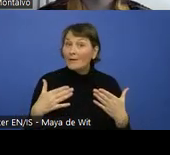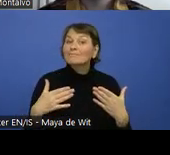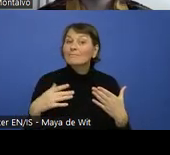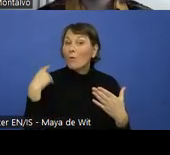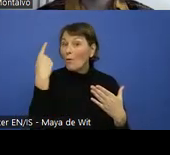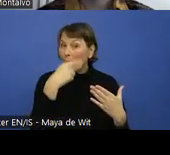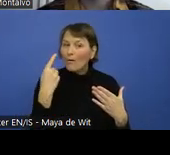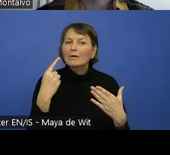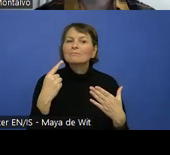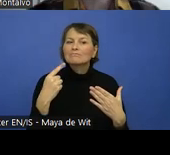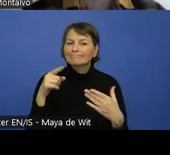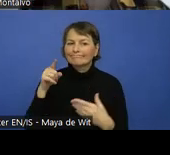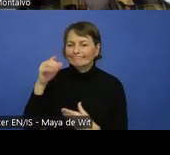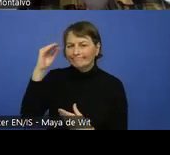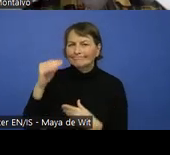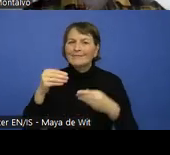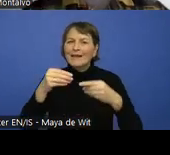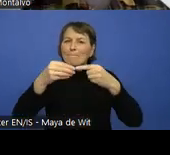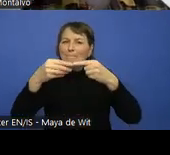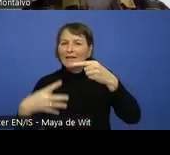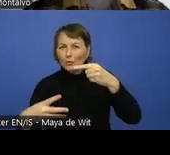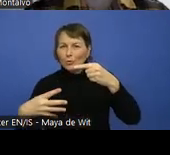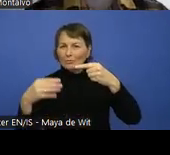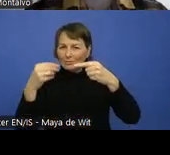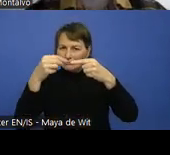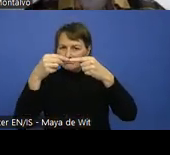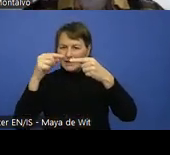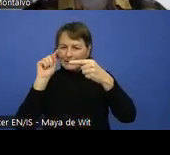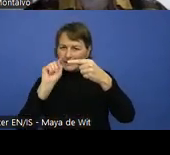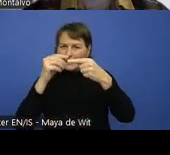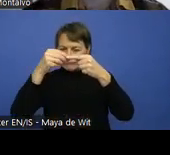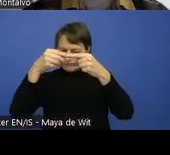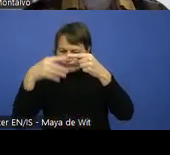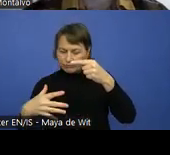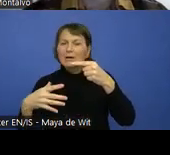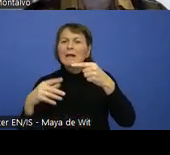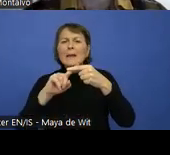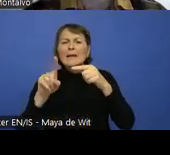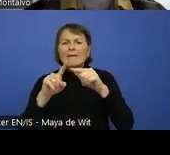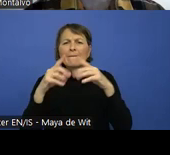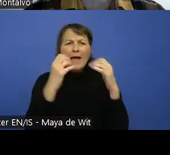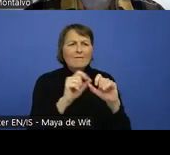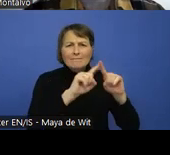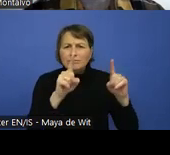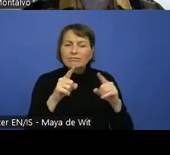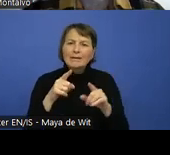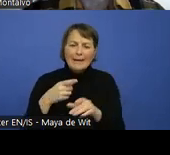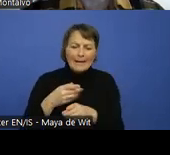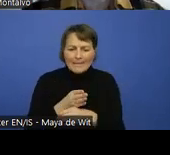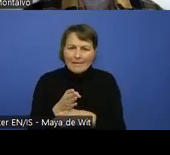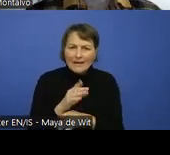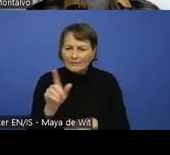Then it goes in to the different types of menus that exist, navigational menus, application